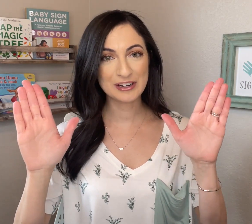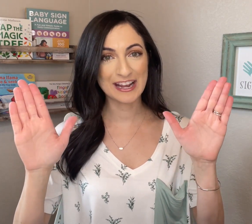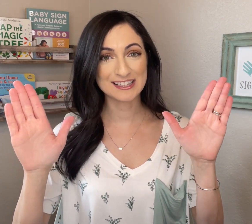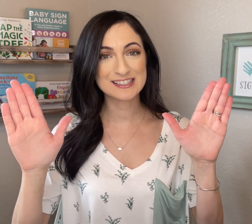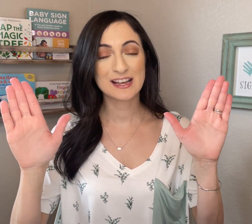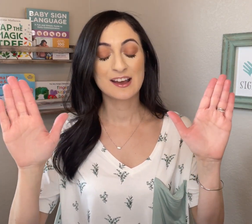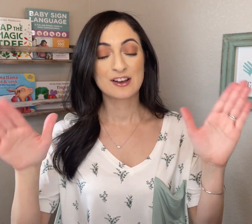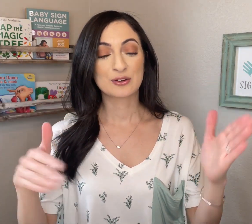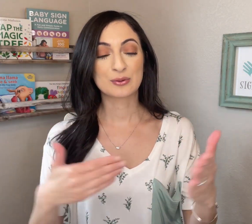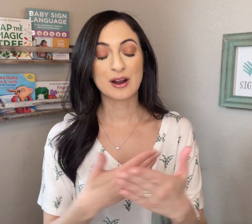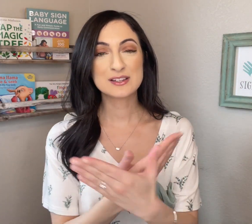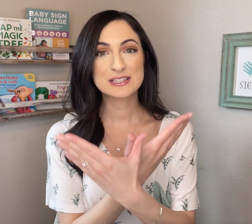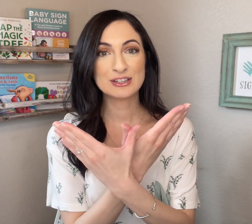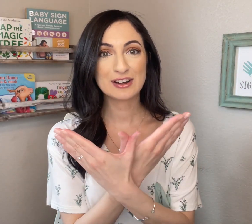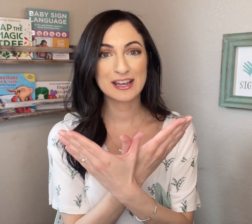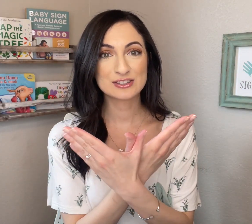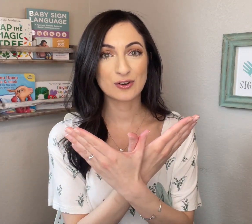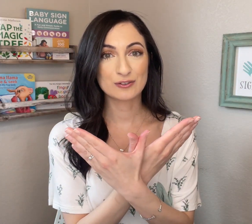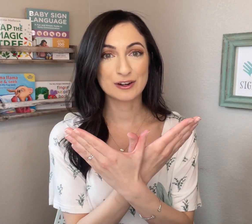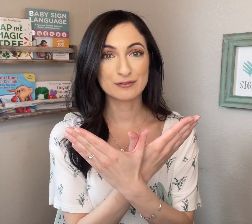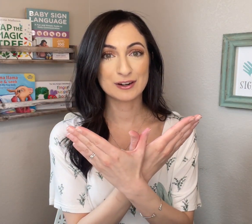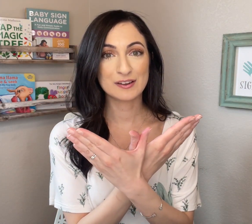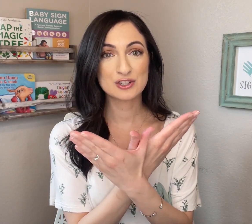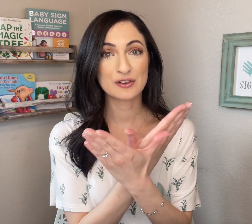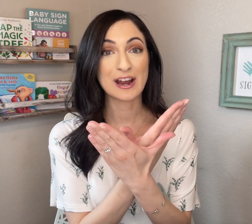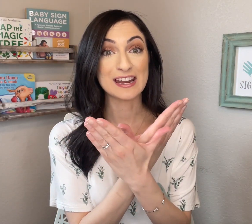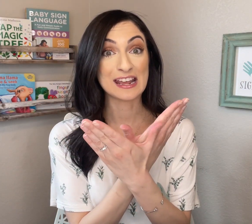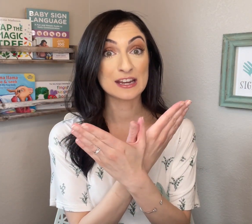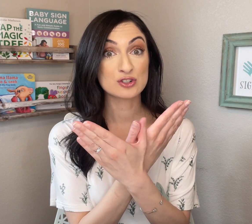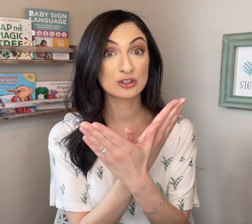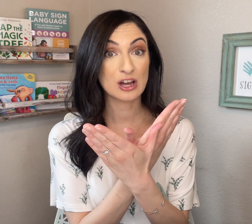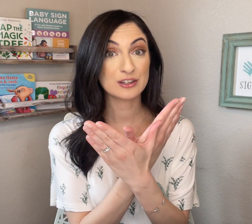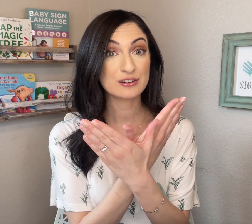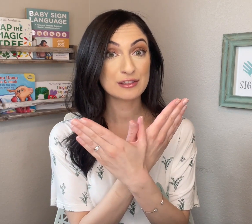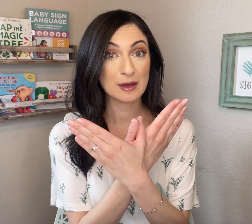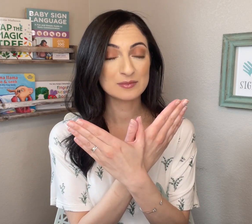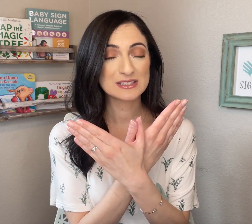your hands. Cross your hands over in front of each other and interlock your thumbs,